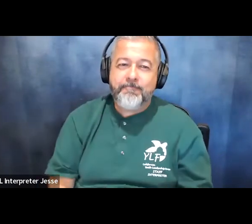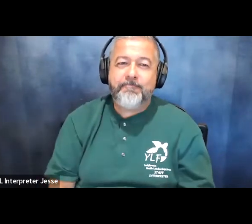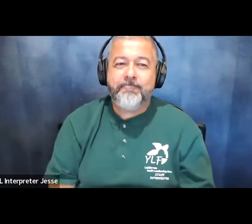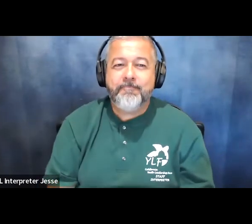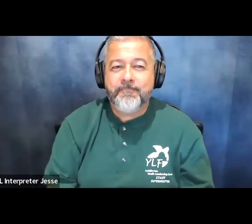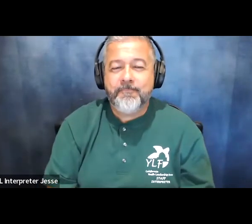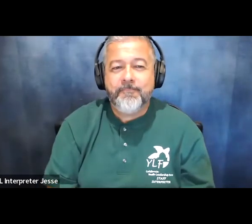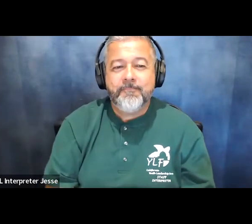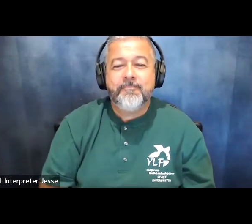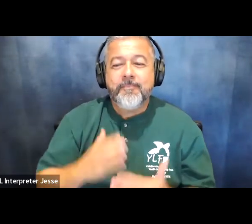please move to slide 11.